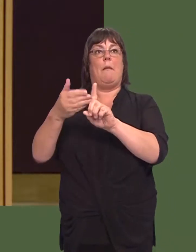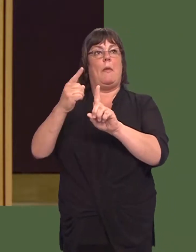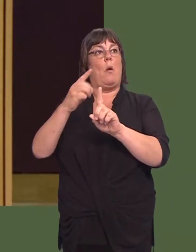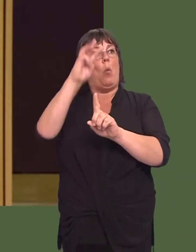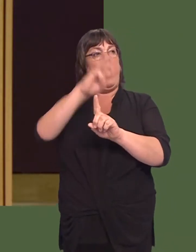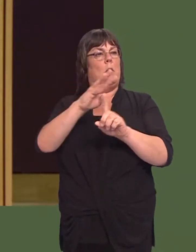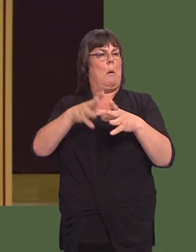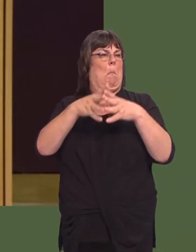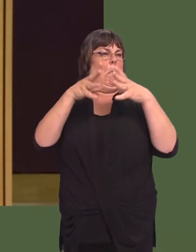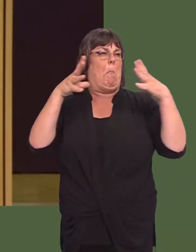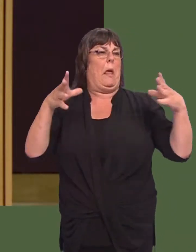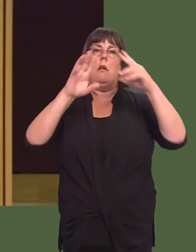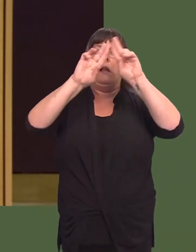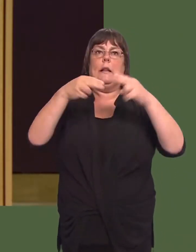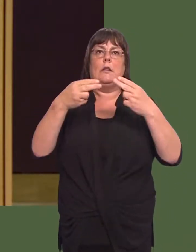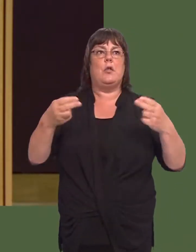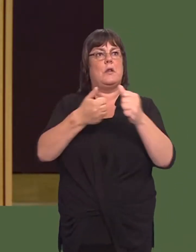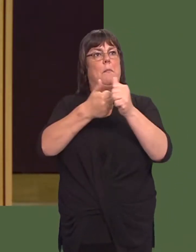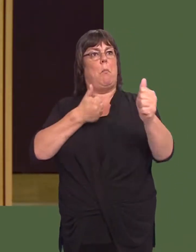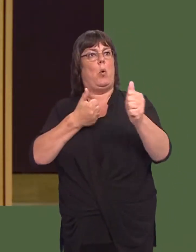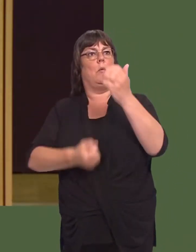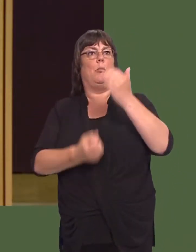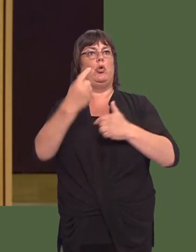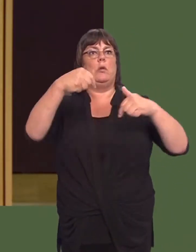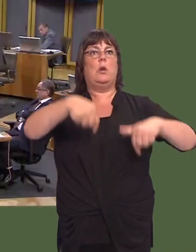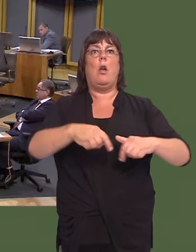international sports venue, and thatís another reason for us to see the success of this project.